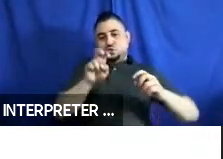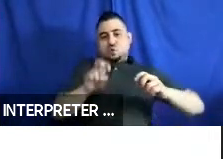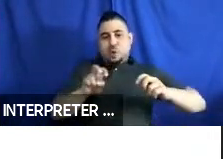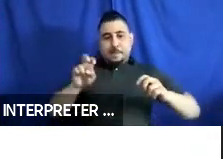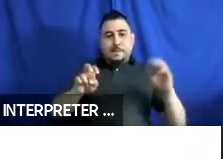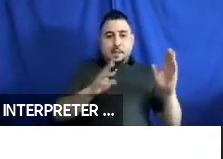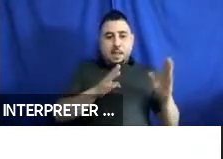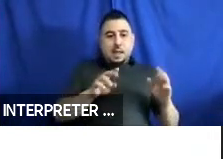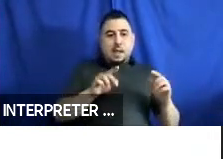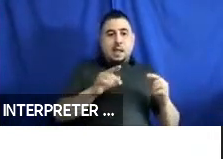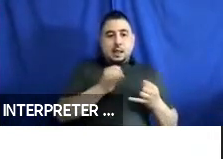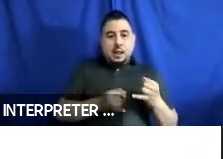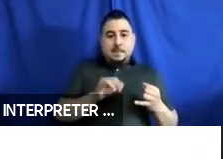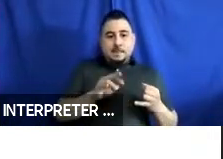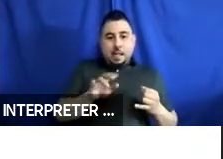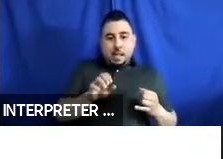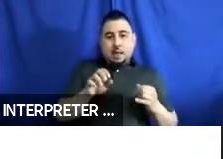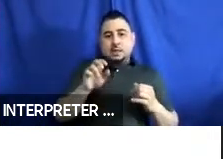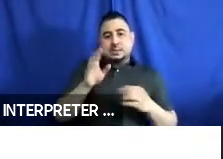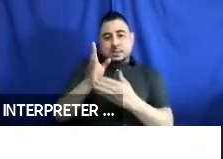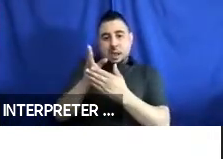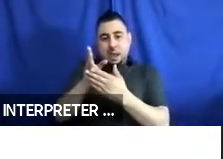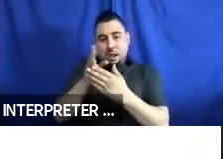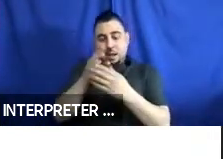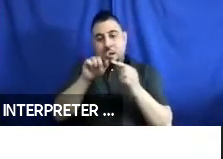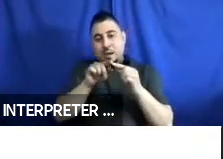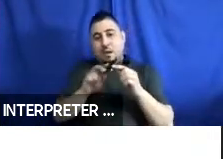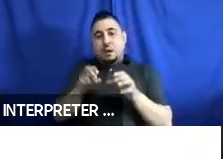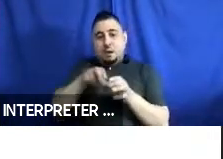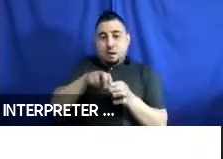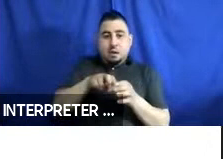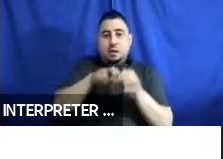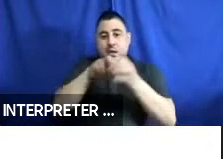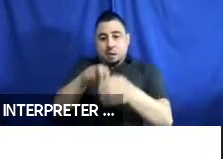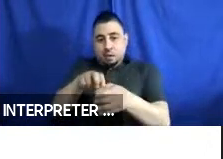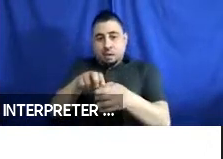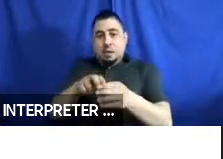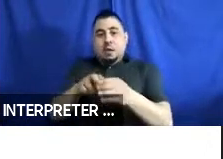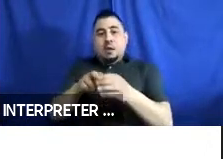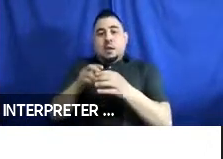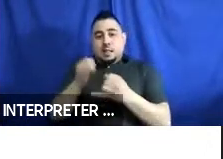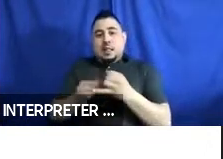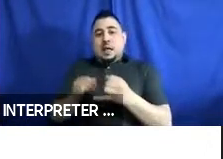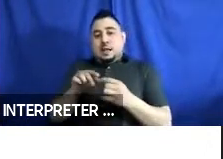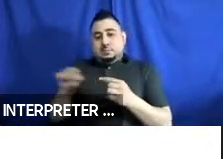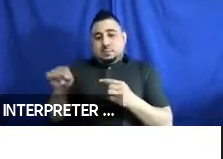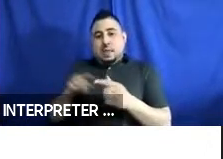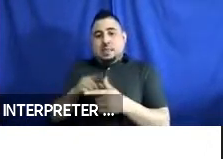the first last mile, transit stop, boarding, riding, the first last mile and then the destination.